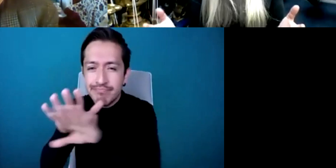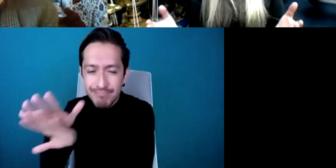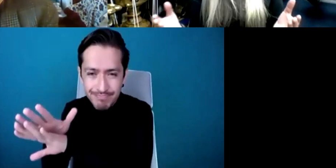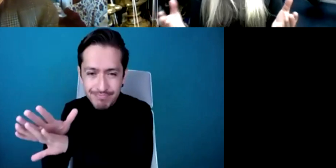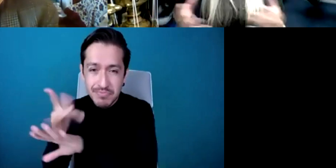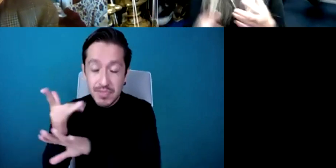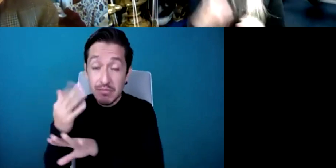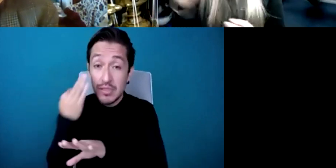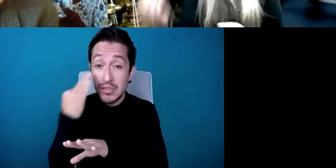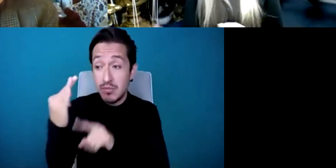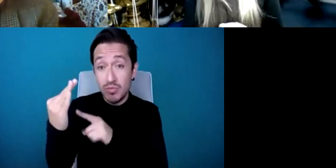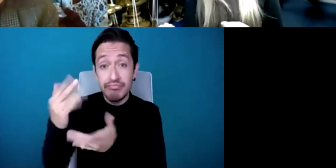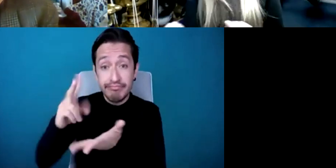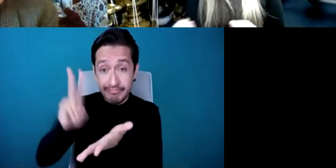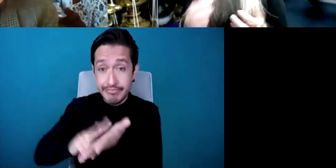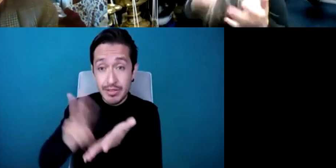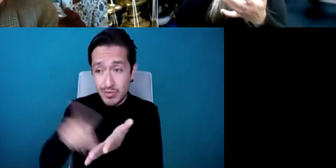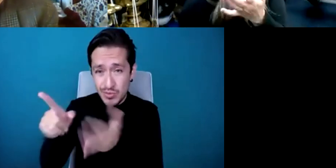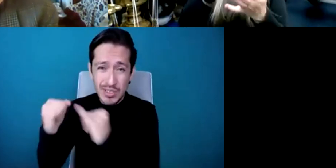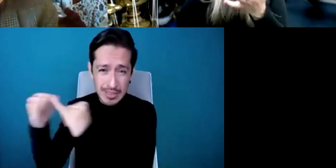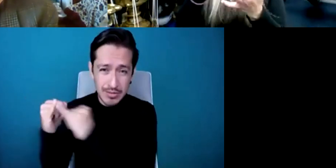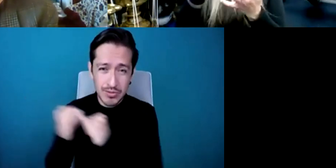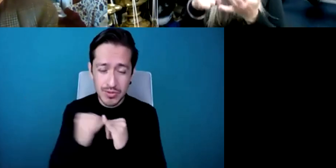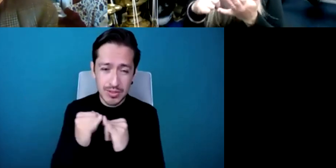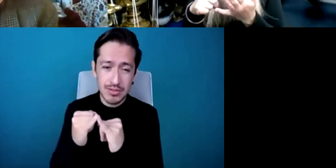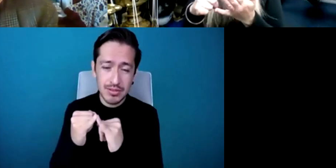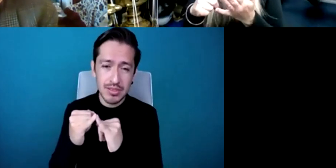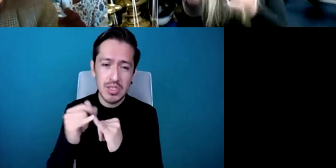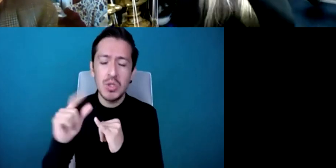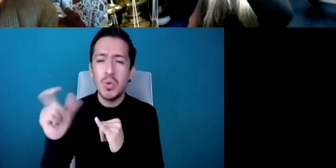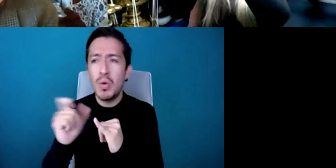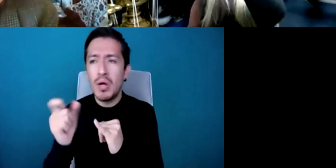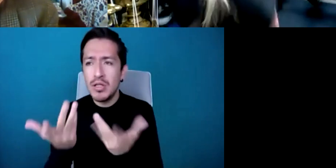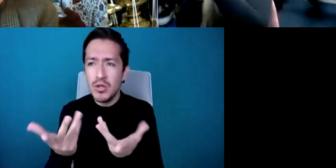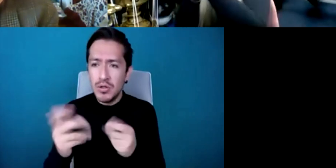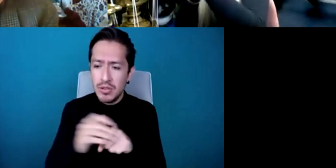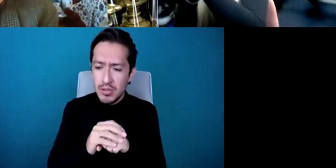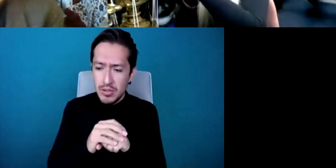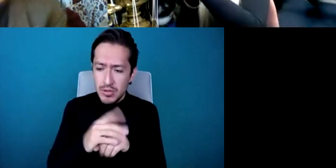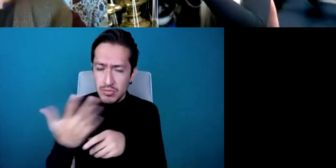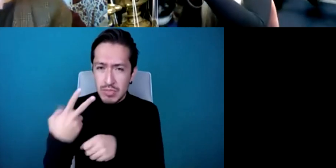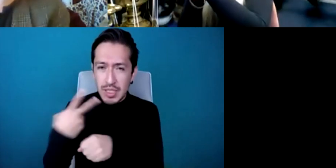when you are a guest with an orchestra you have x amount of rehearsals in a set period of time